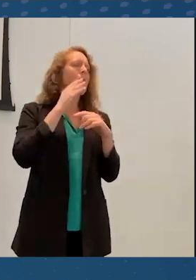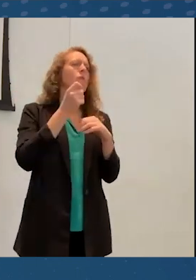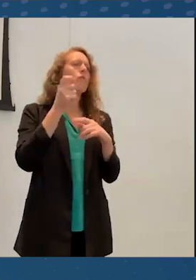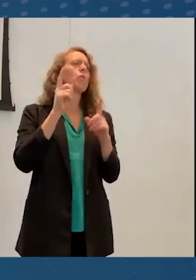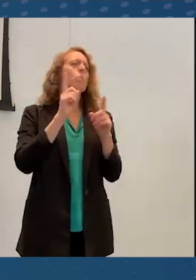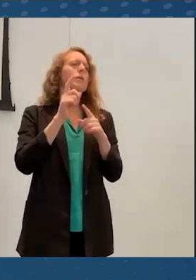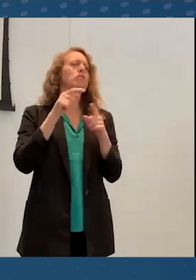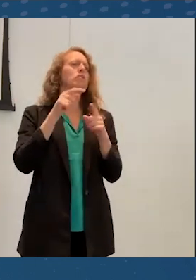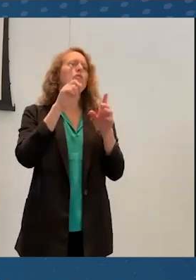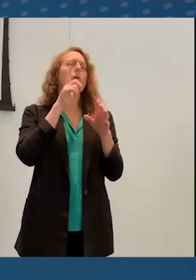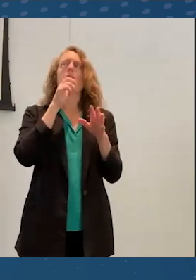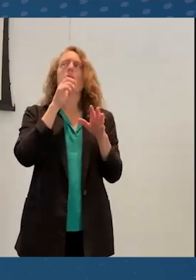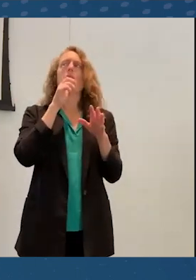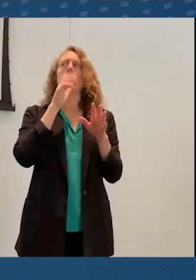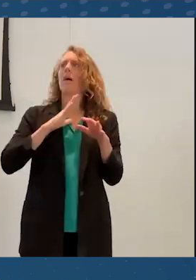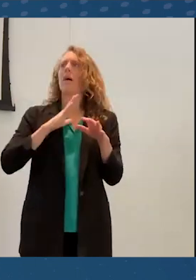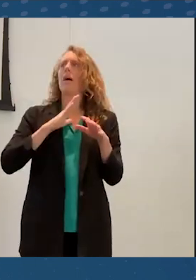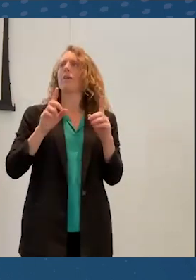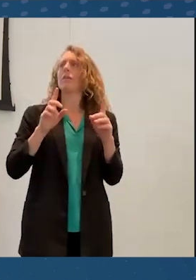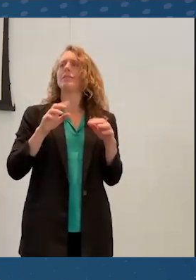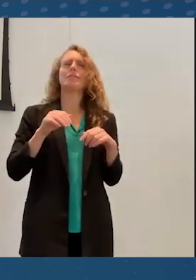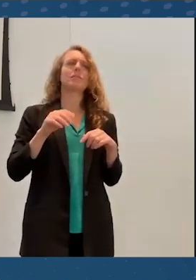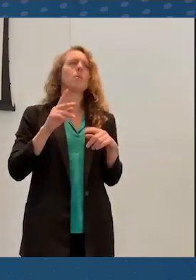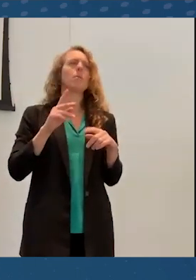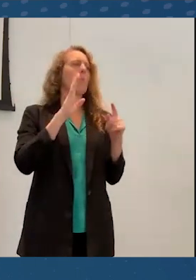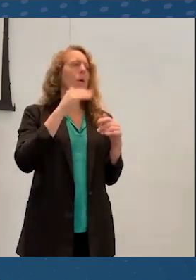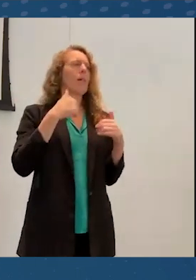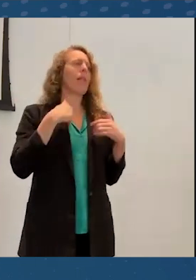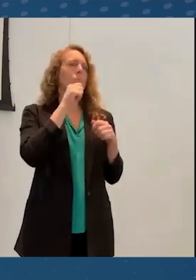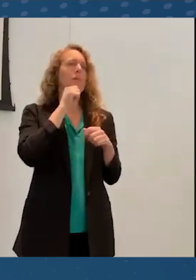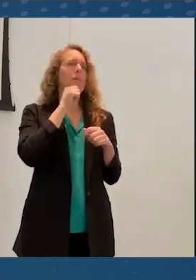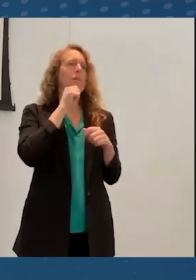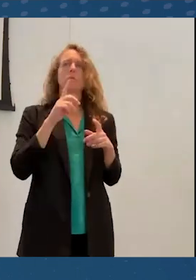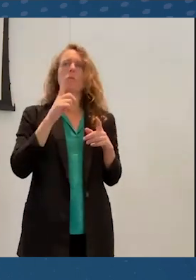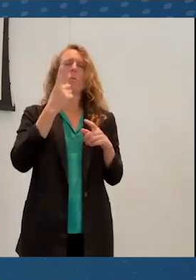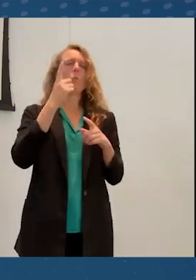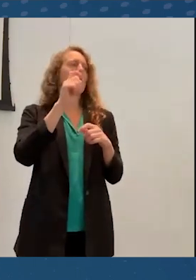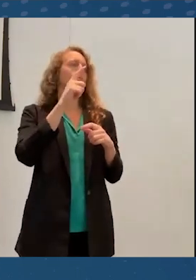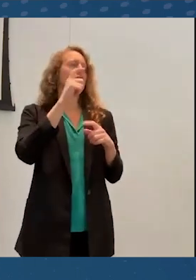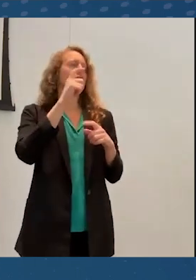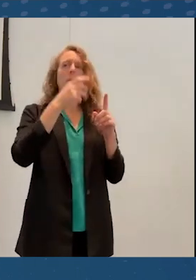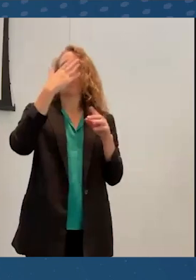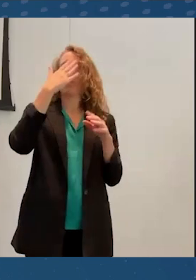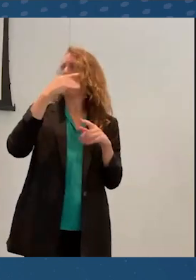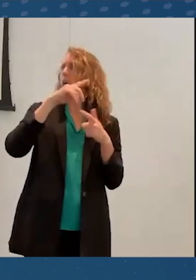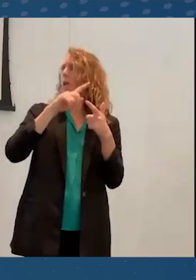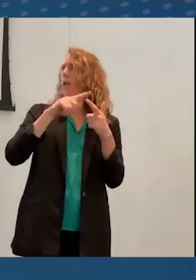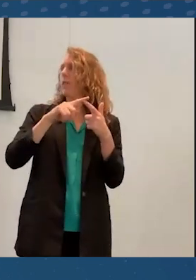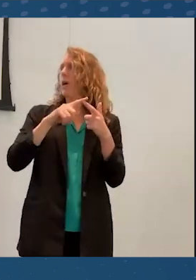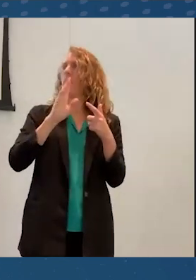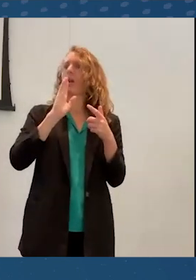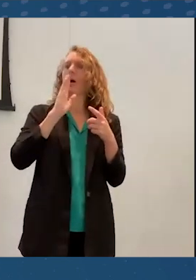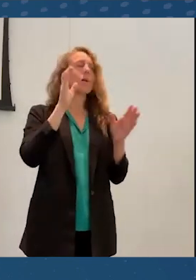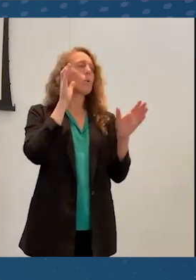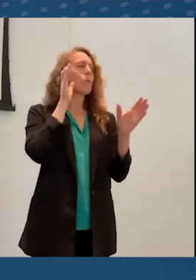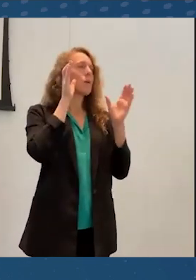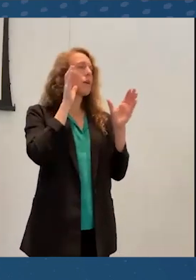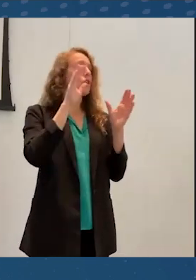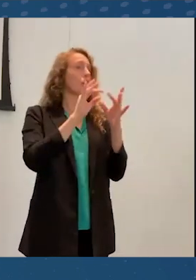but people will have that much patience I trust. We have a question on the front and then I'd love to also hear any comments from people on Zoom